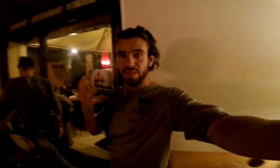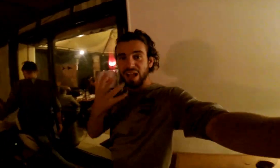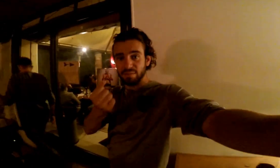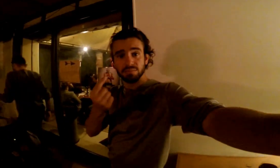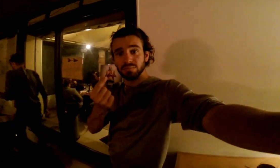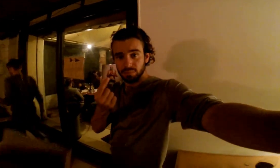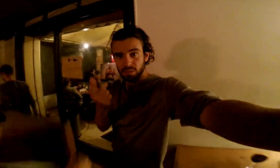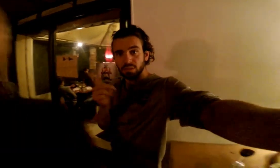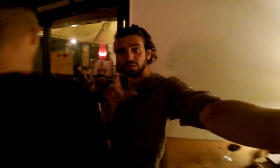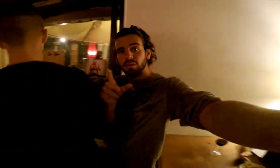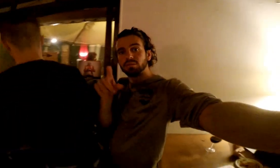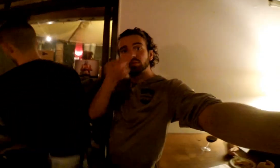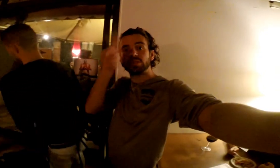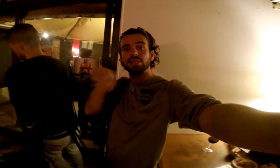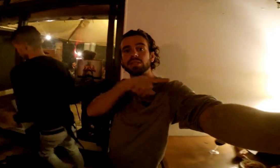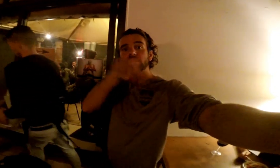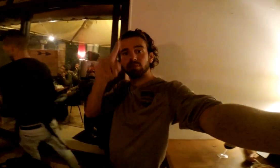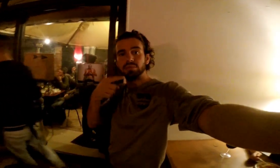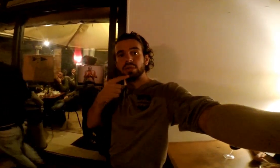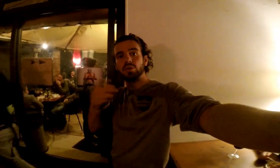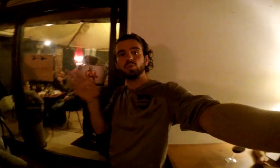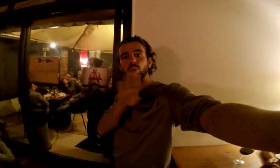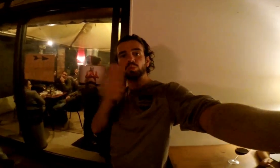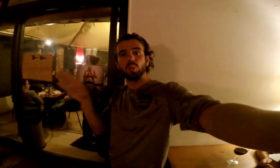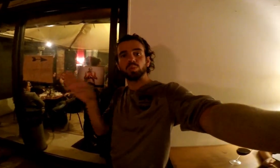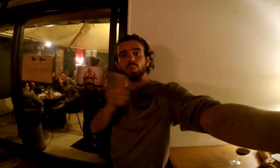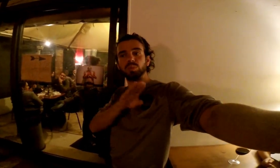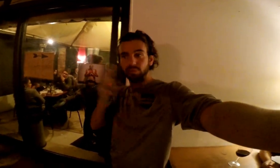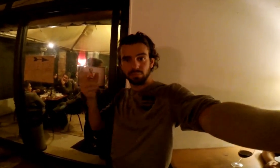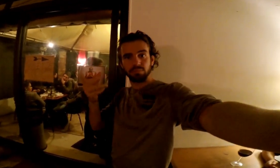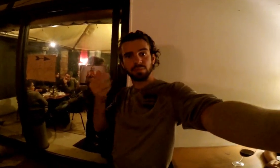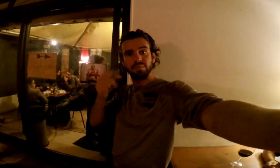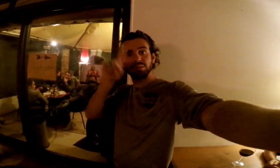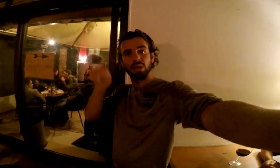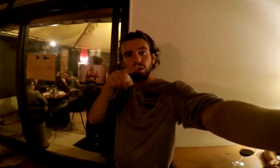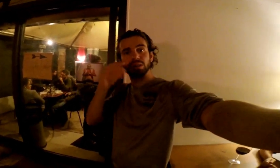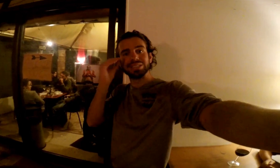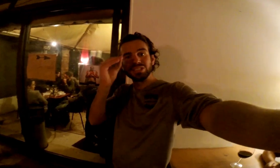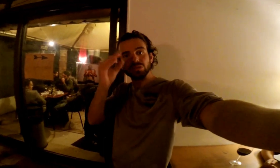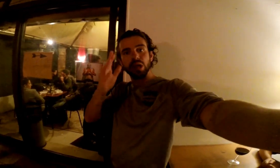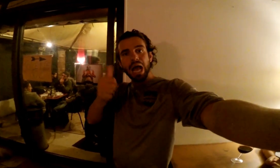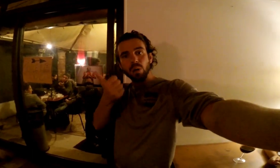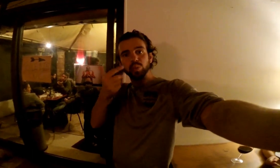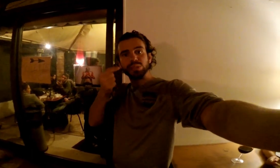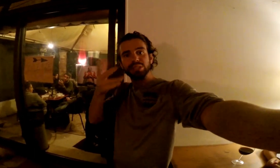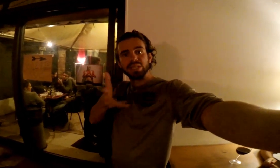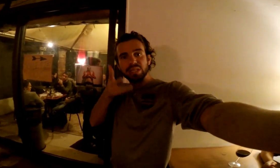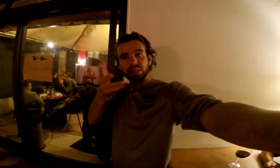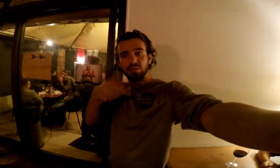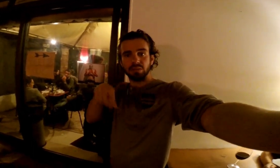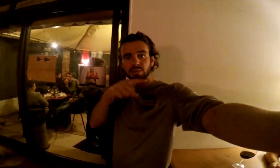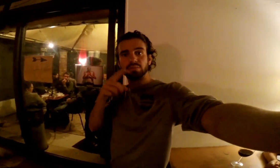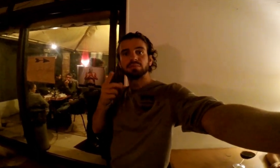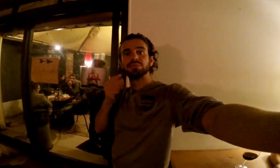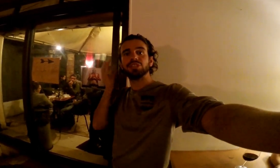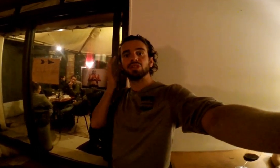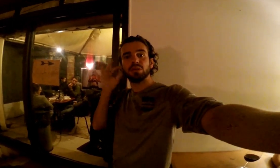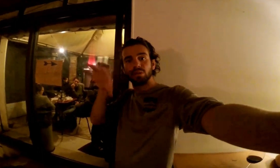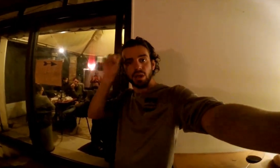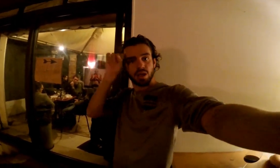Sign on the door teaches people the sign for closed/open. hearing people can see signs like this to learn sign language.